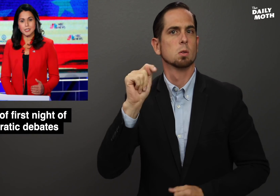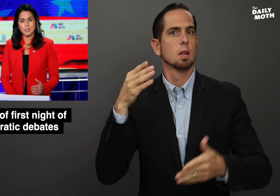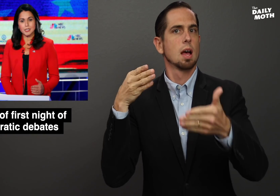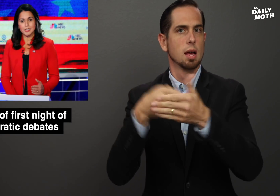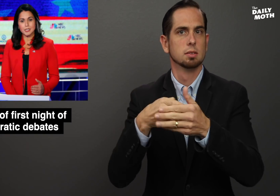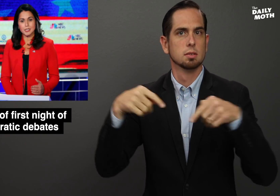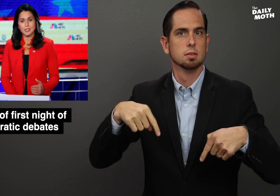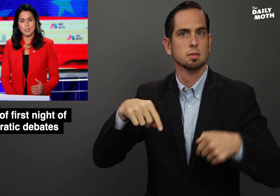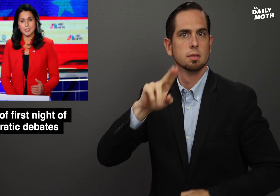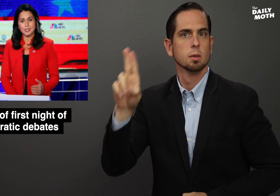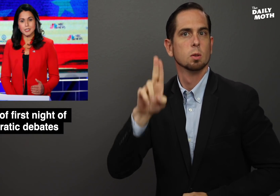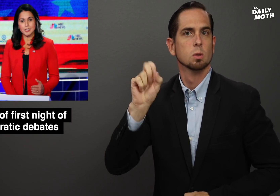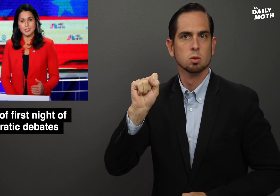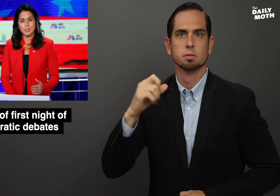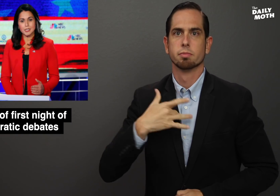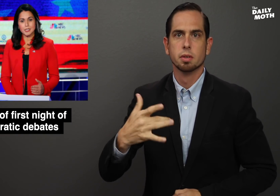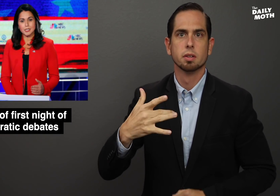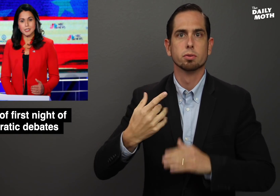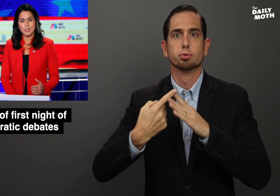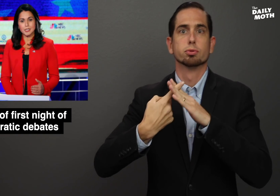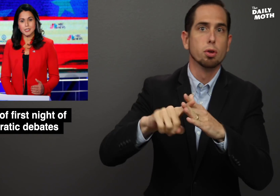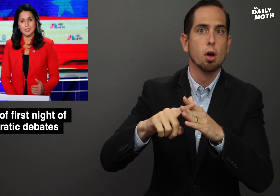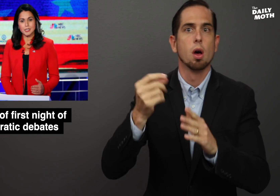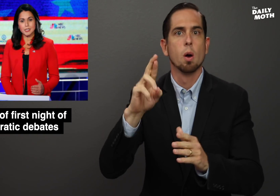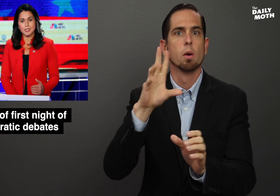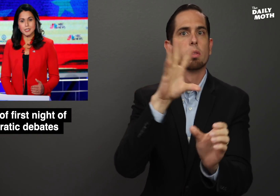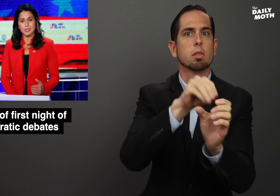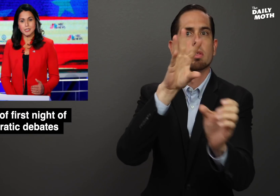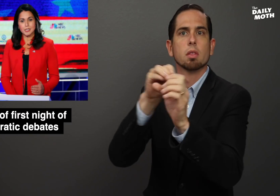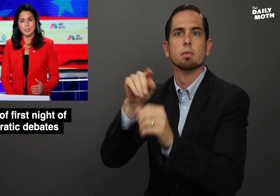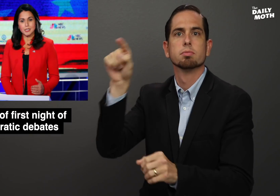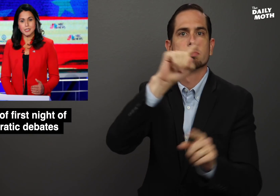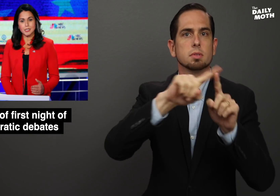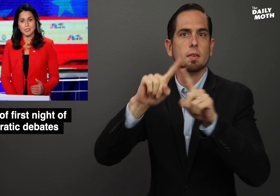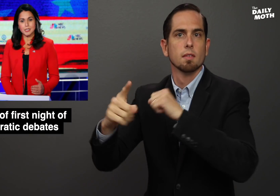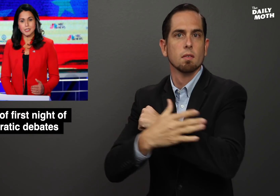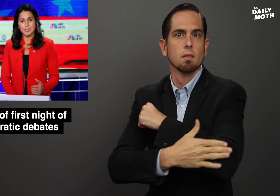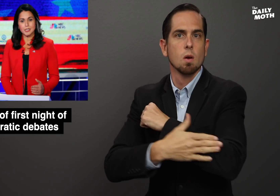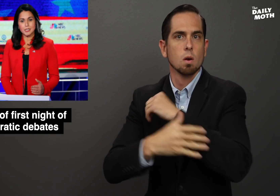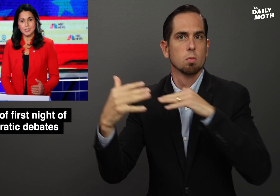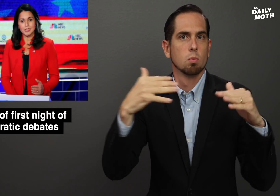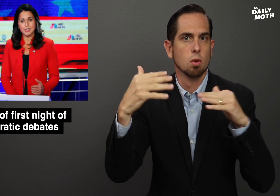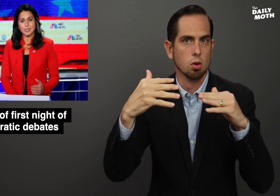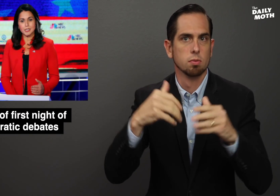against the U.S. starting or being involved in foreign wars.